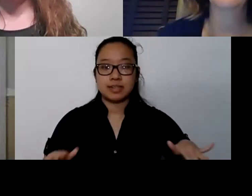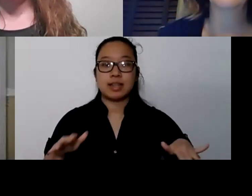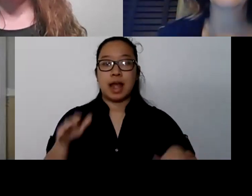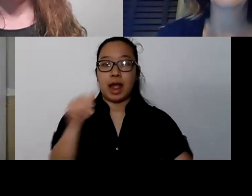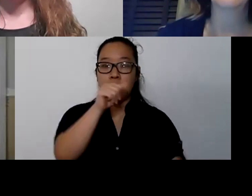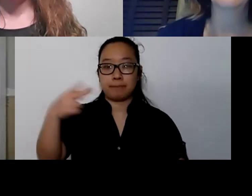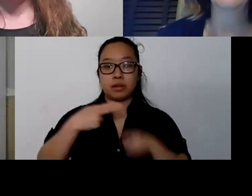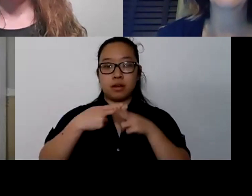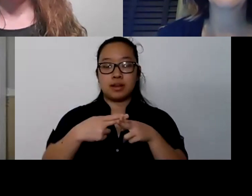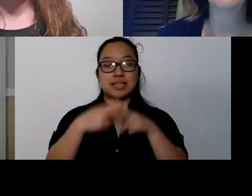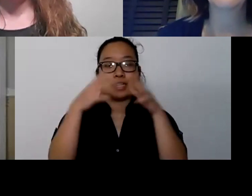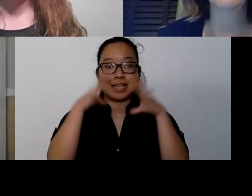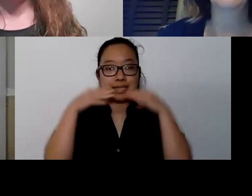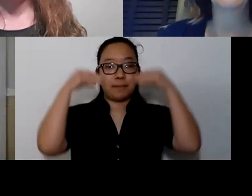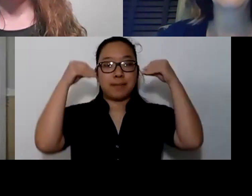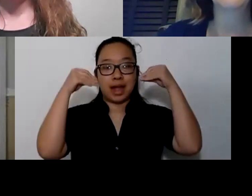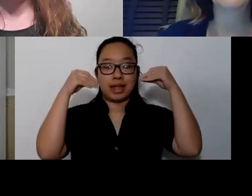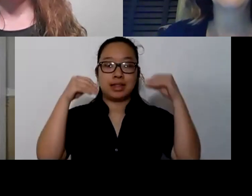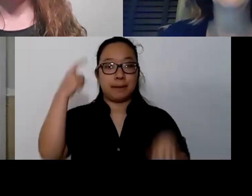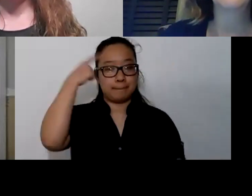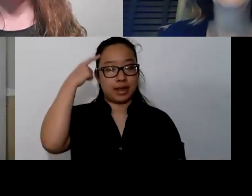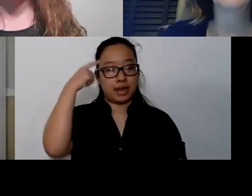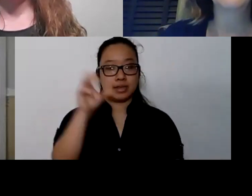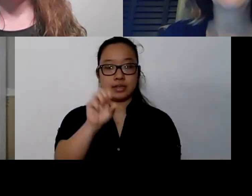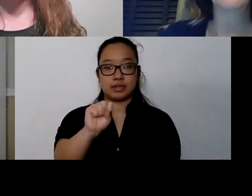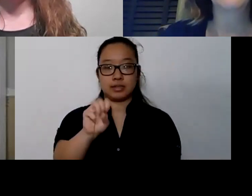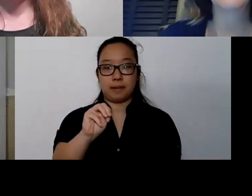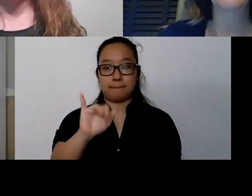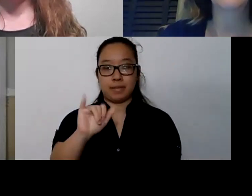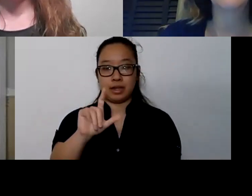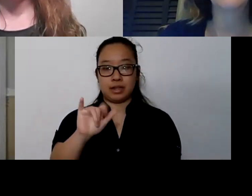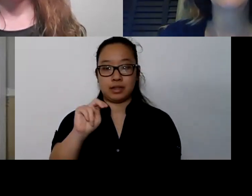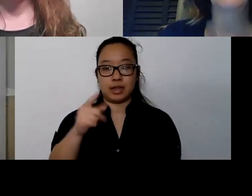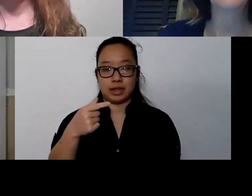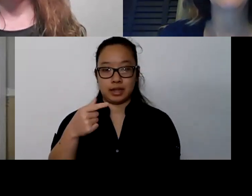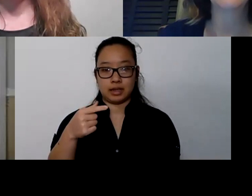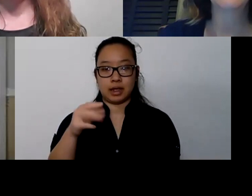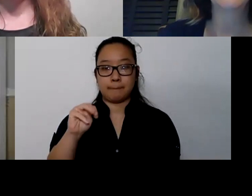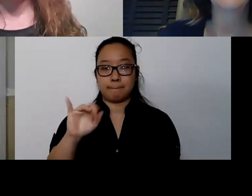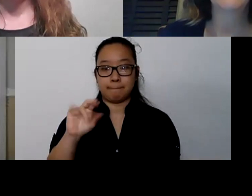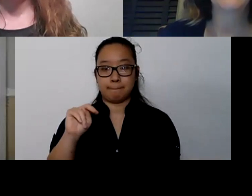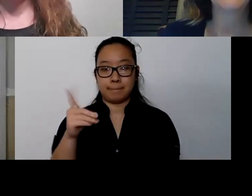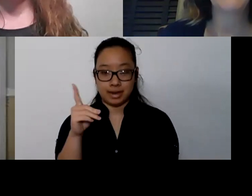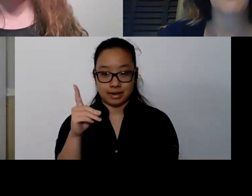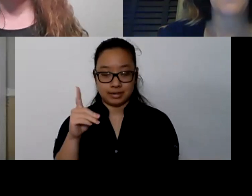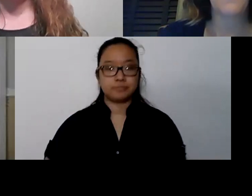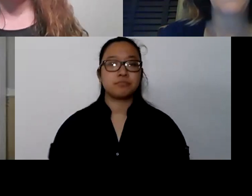And my pitch on meditation and mindfulness for youth and adults is that it can feel really overwhelming